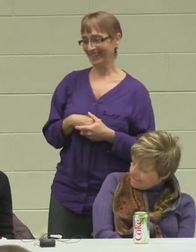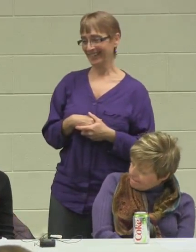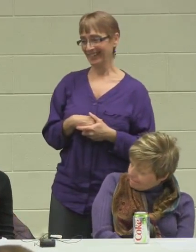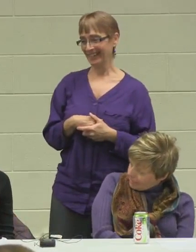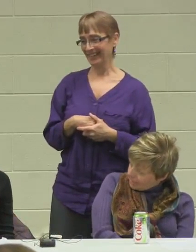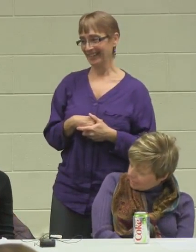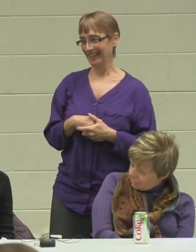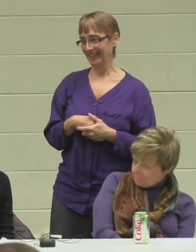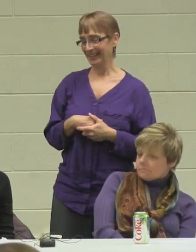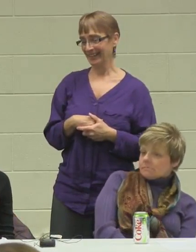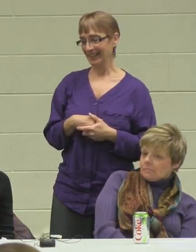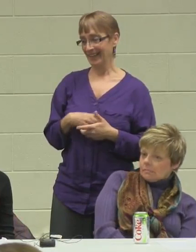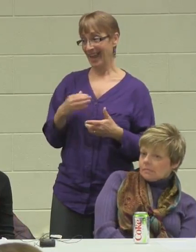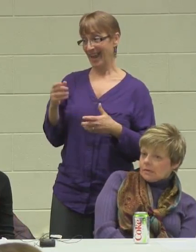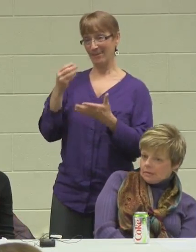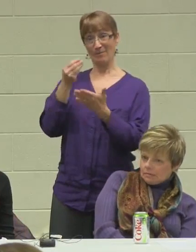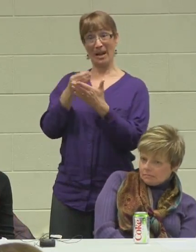saved up plenty of money, he could be on his own